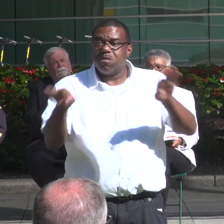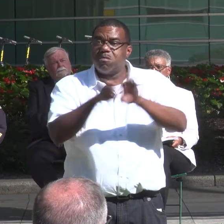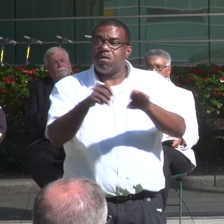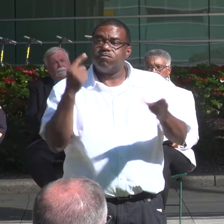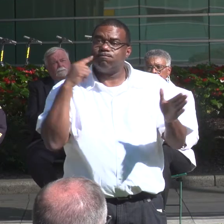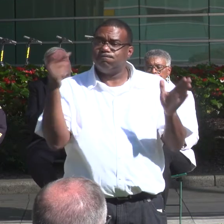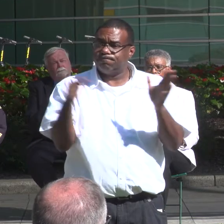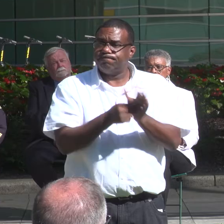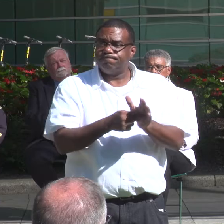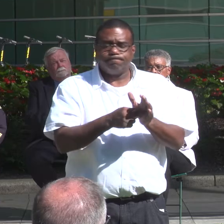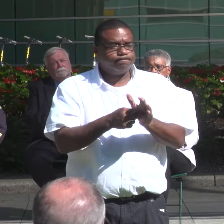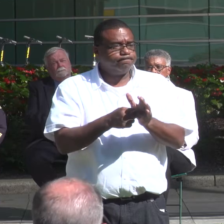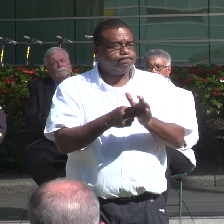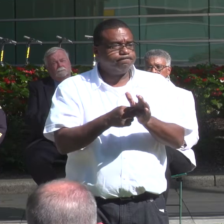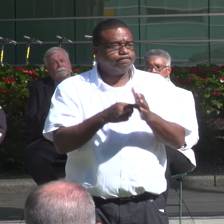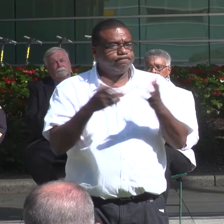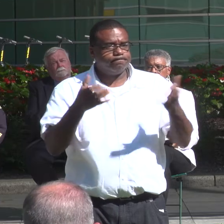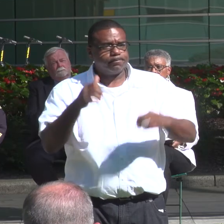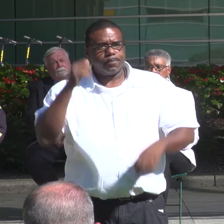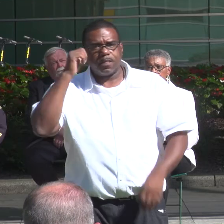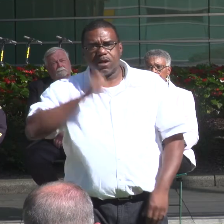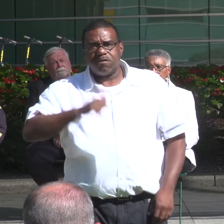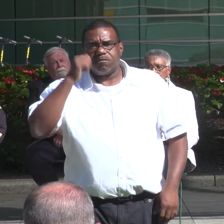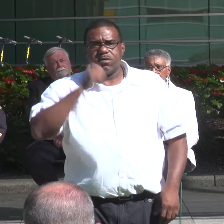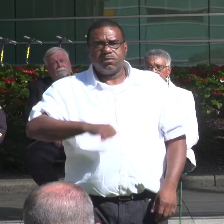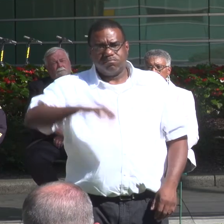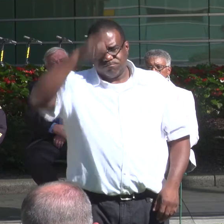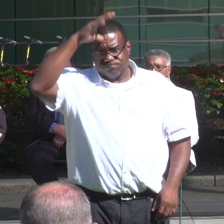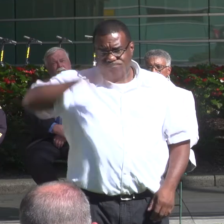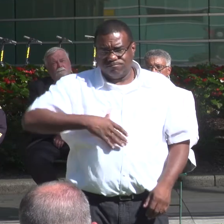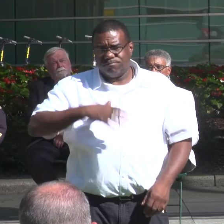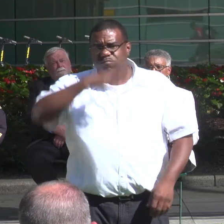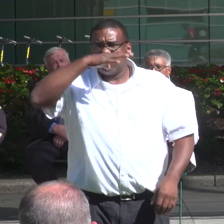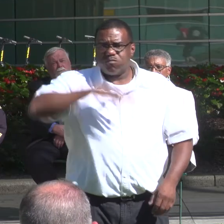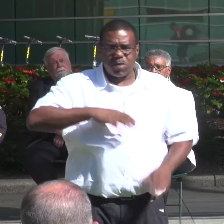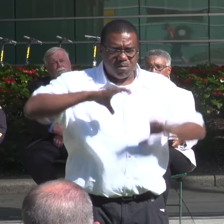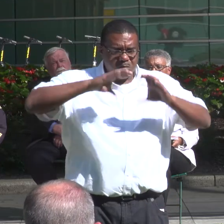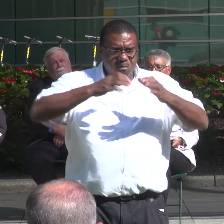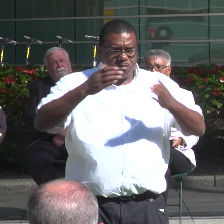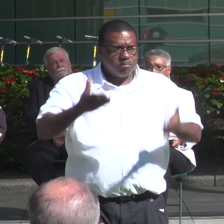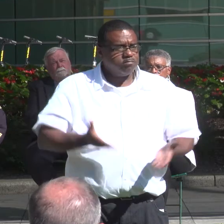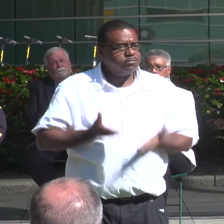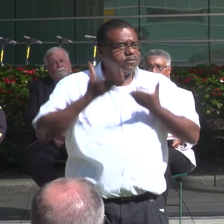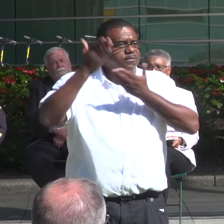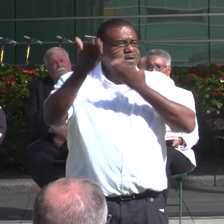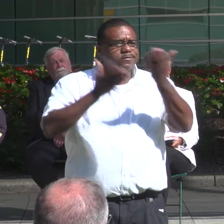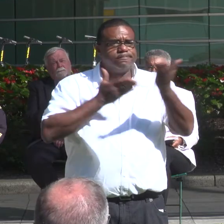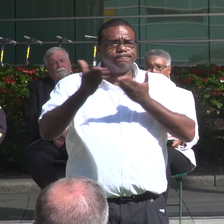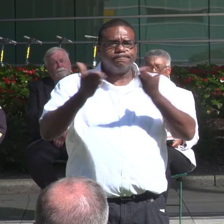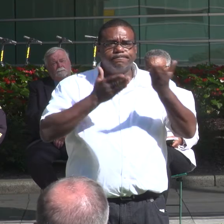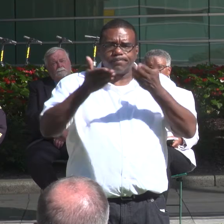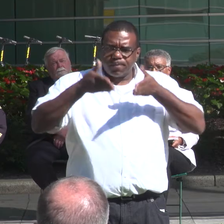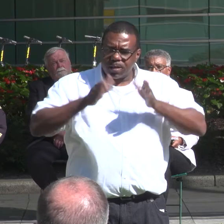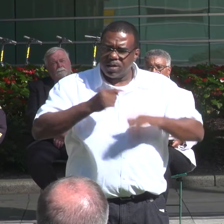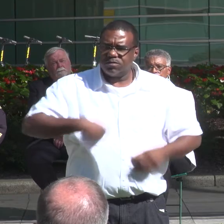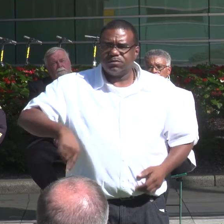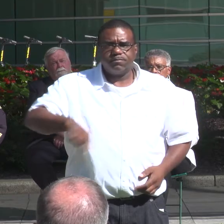TO ACKNOWLEDGE THAT EVERY DAY THE MEN AND WOMEN WHO PROVIDE THE SERVICE THAT ALLOWS US TO